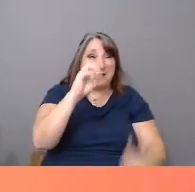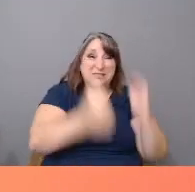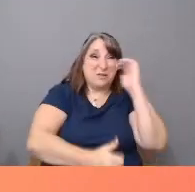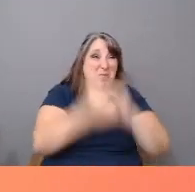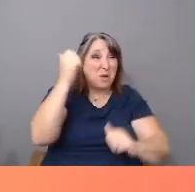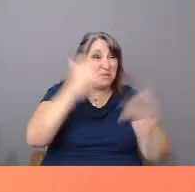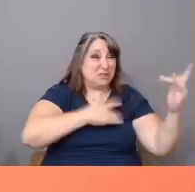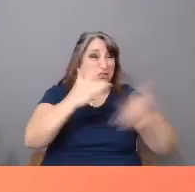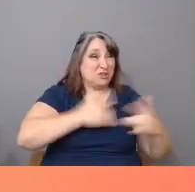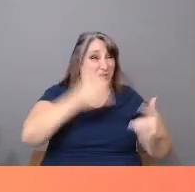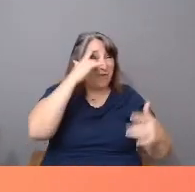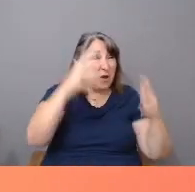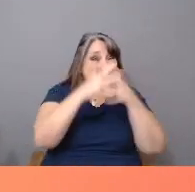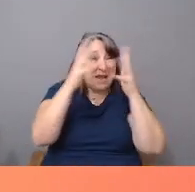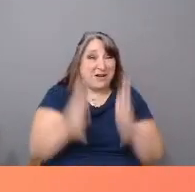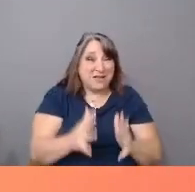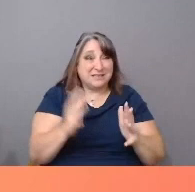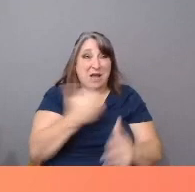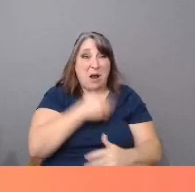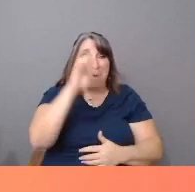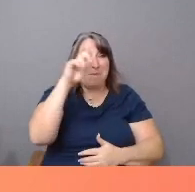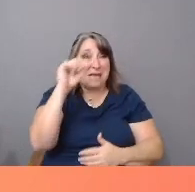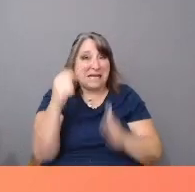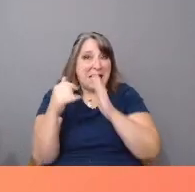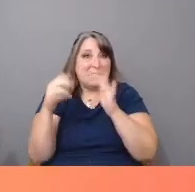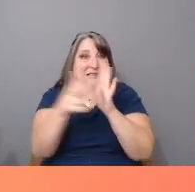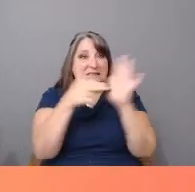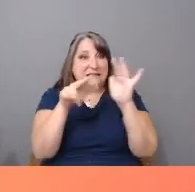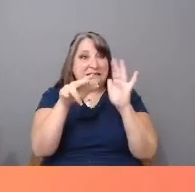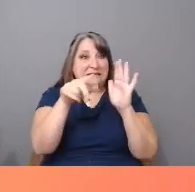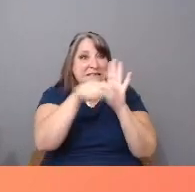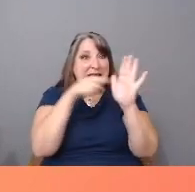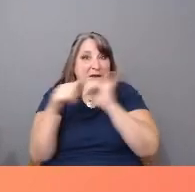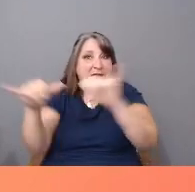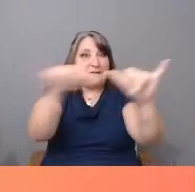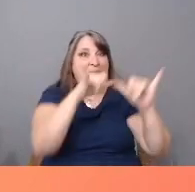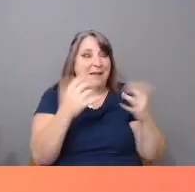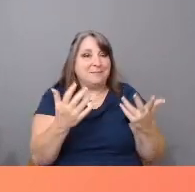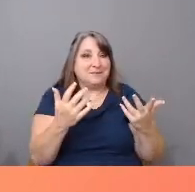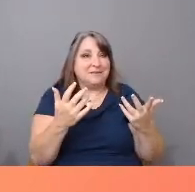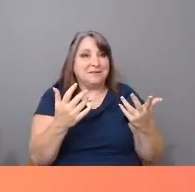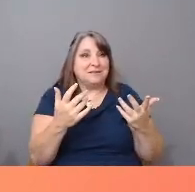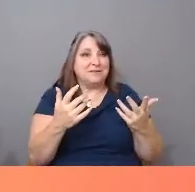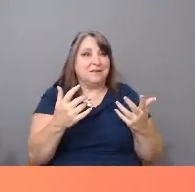Given our media stereotypes, no wonder so much of America suspects all Latinx are immigrants